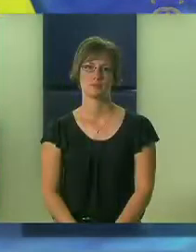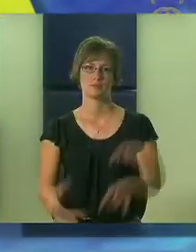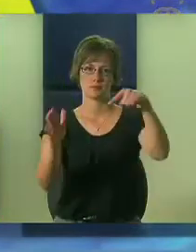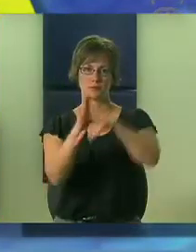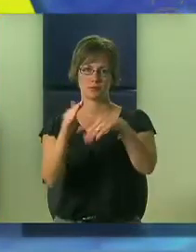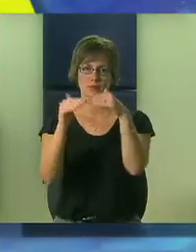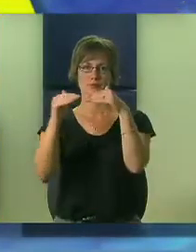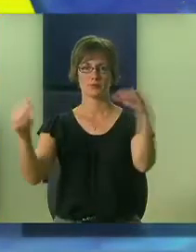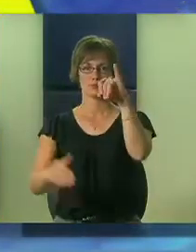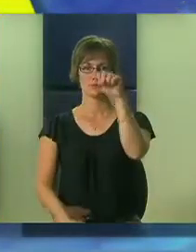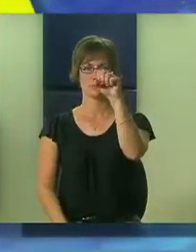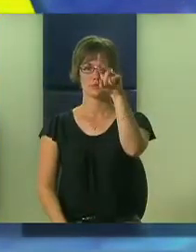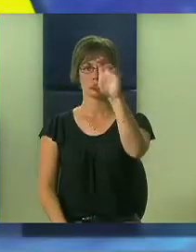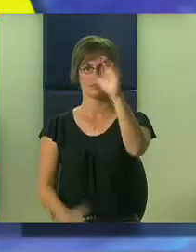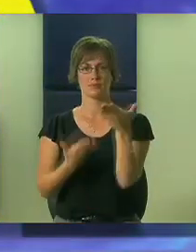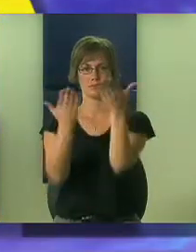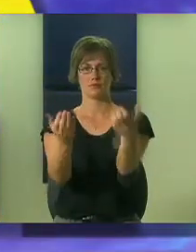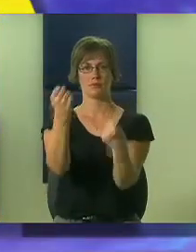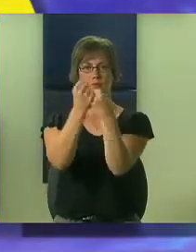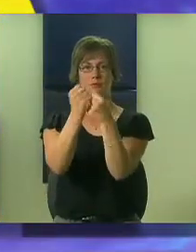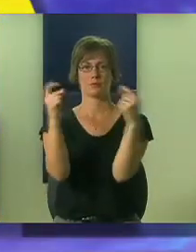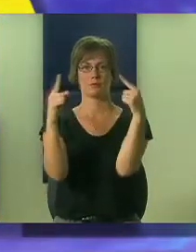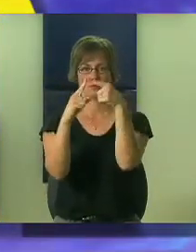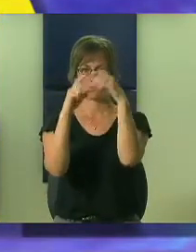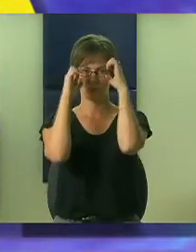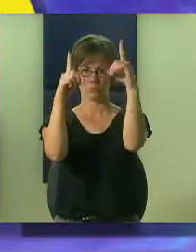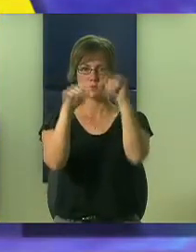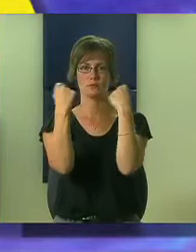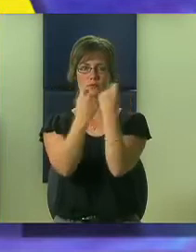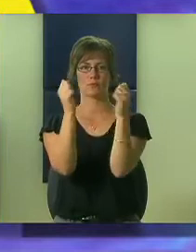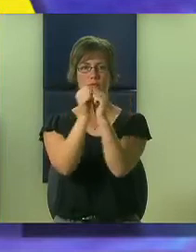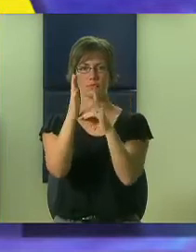At the Intensive Level, ISRC provides support to educational teams with the development